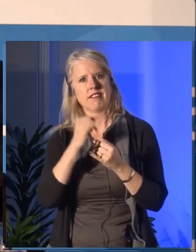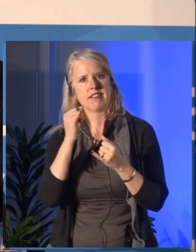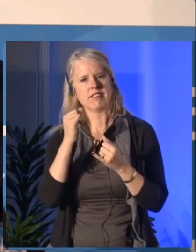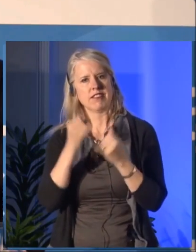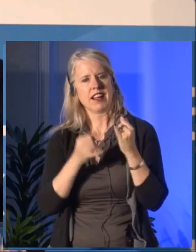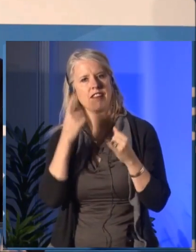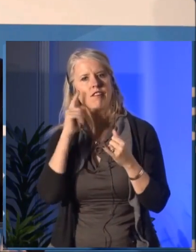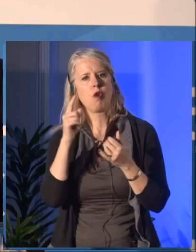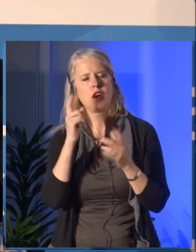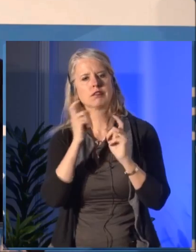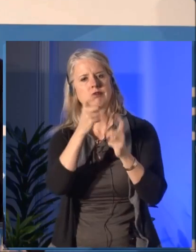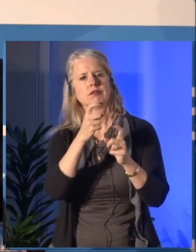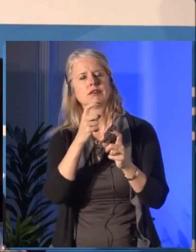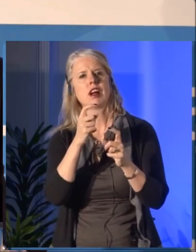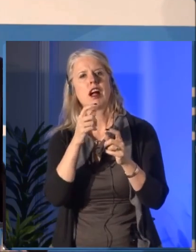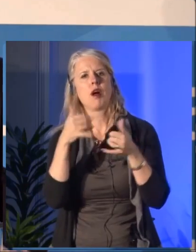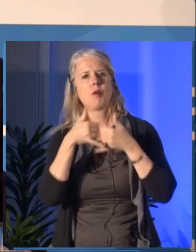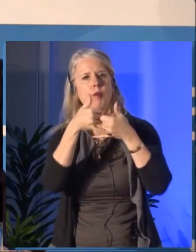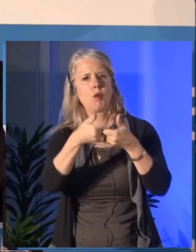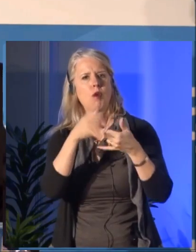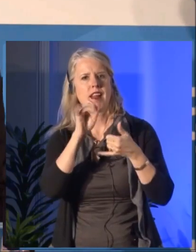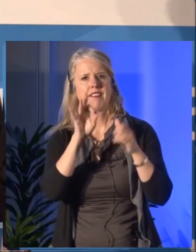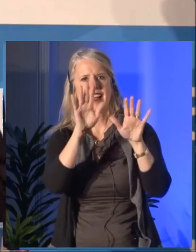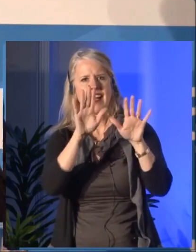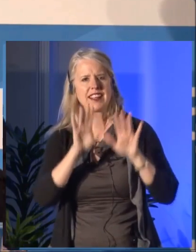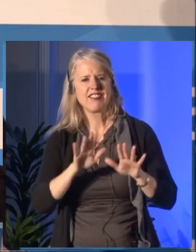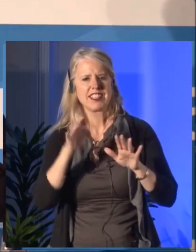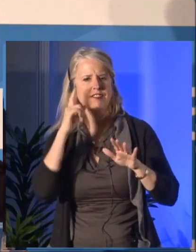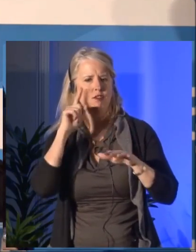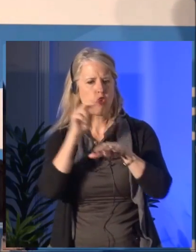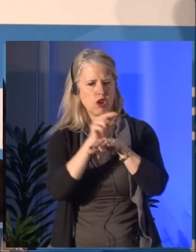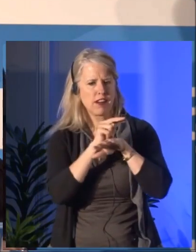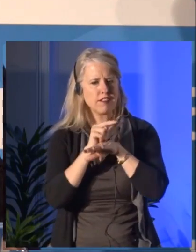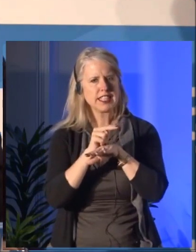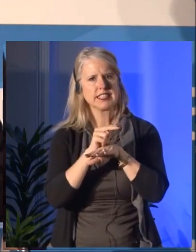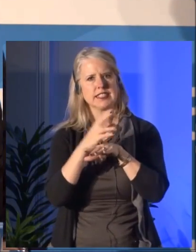of best engagement from a governor's team. This is one of the many ways